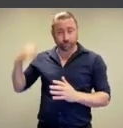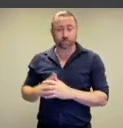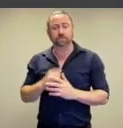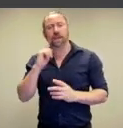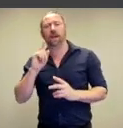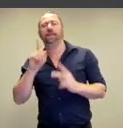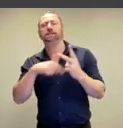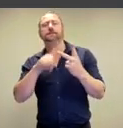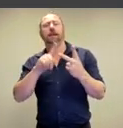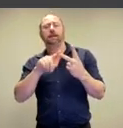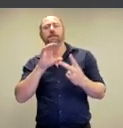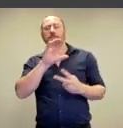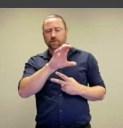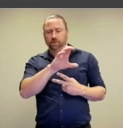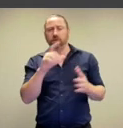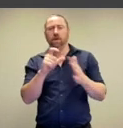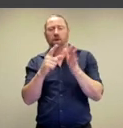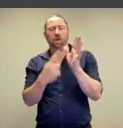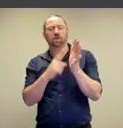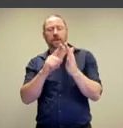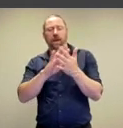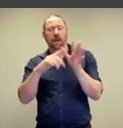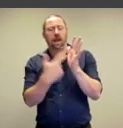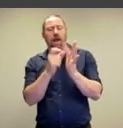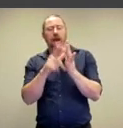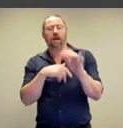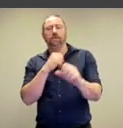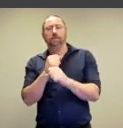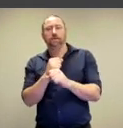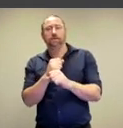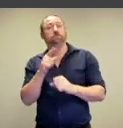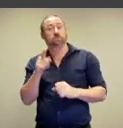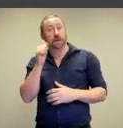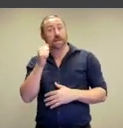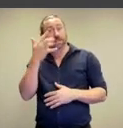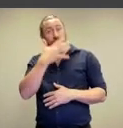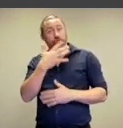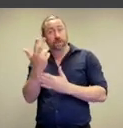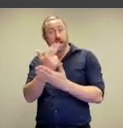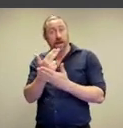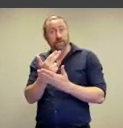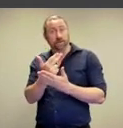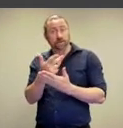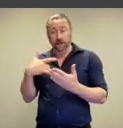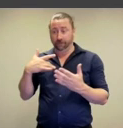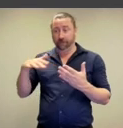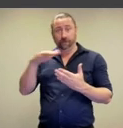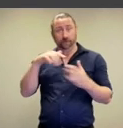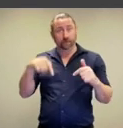and on the second image, we see